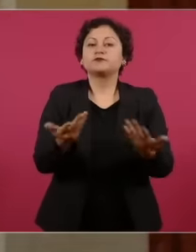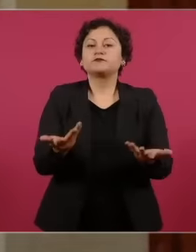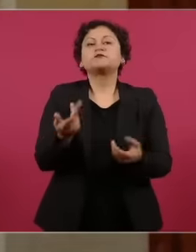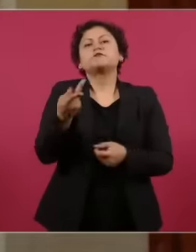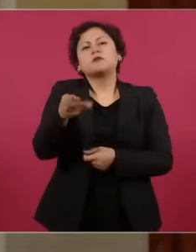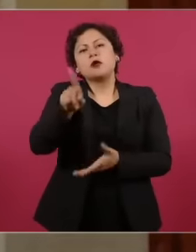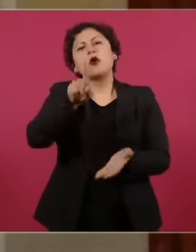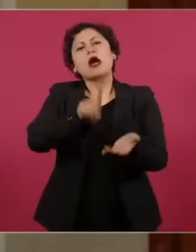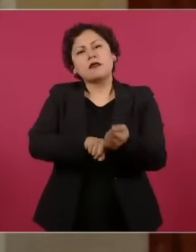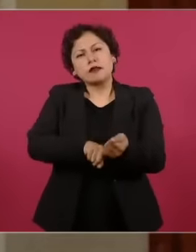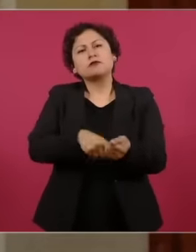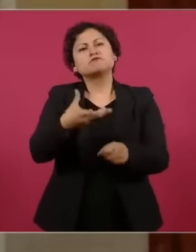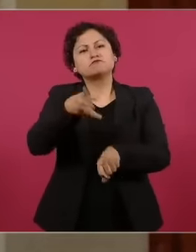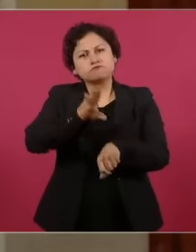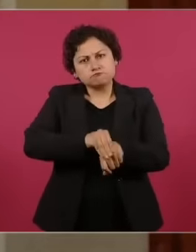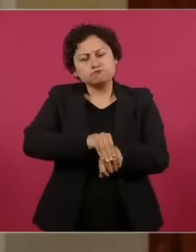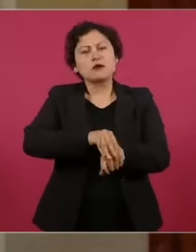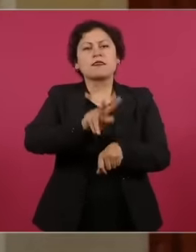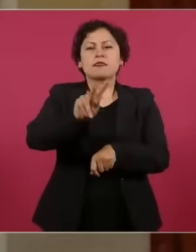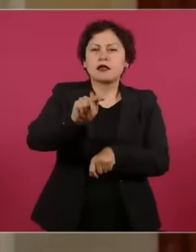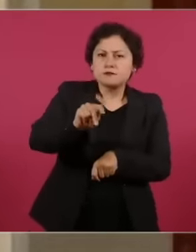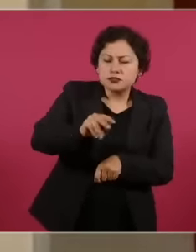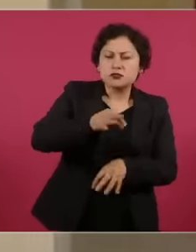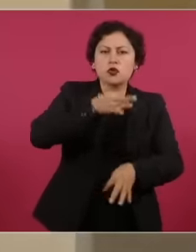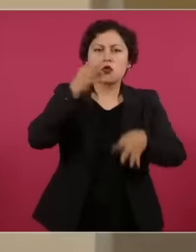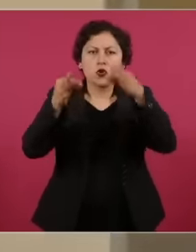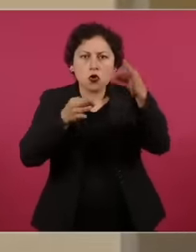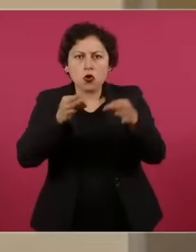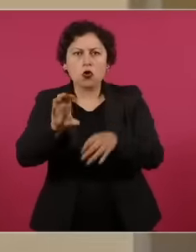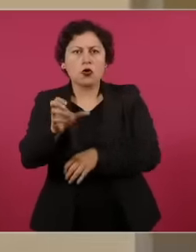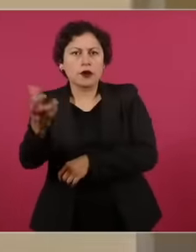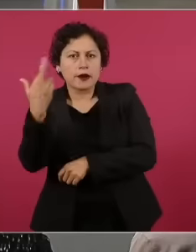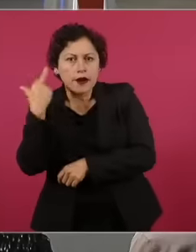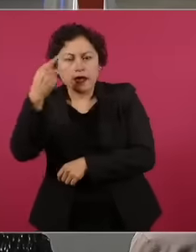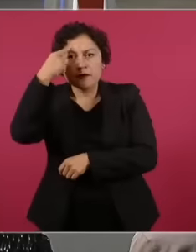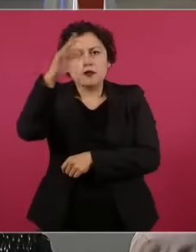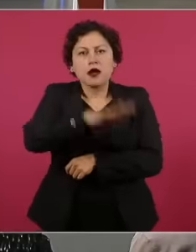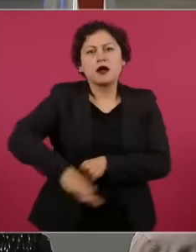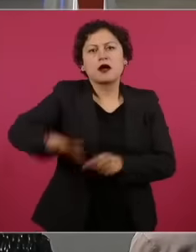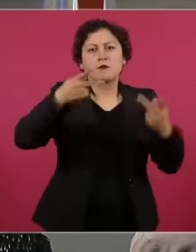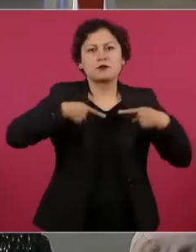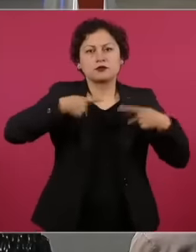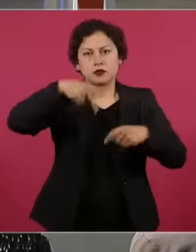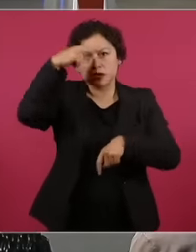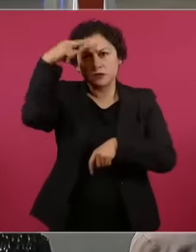there will be debates so that citizens can know who are those who are running